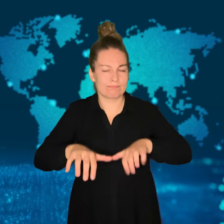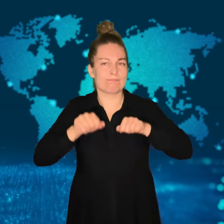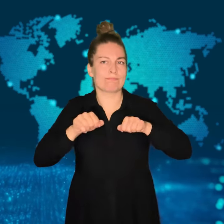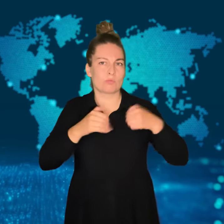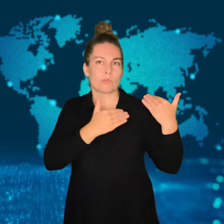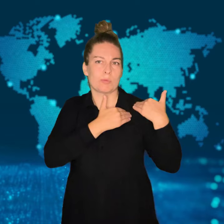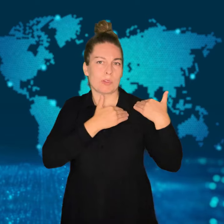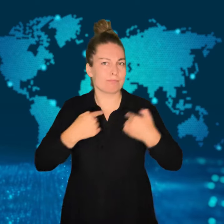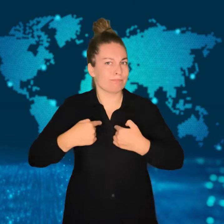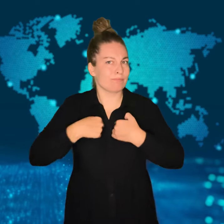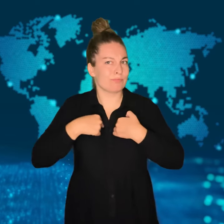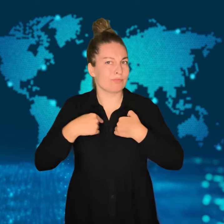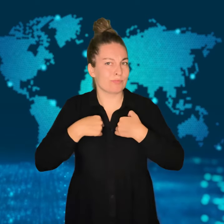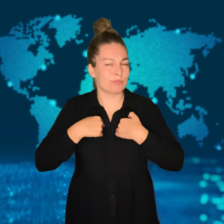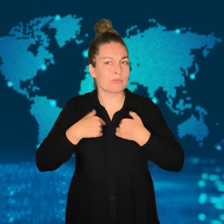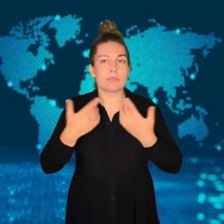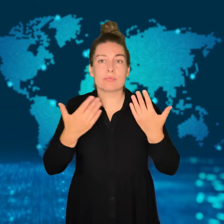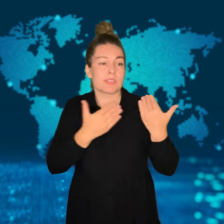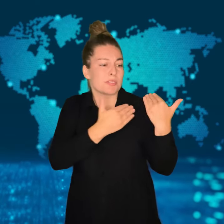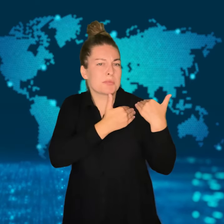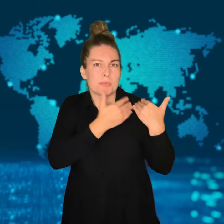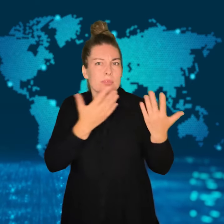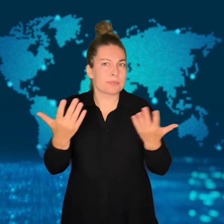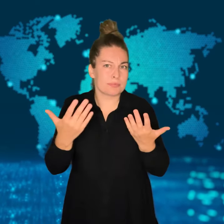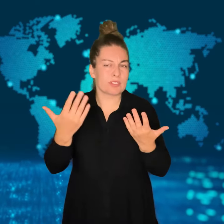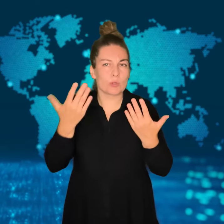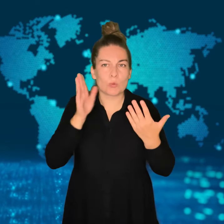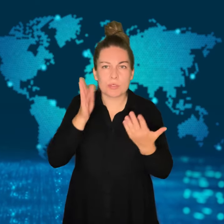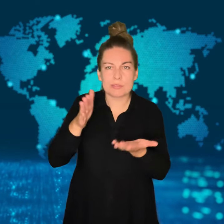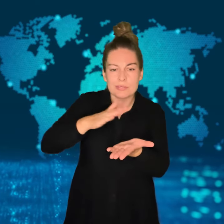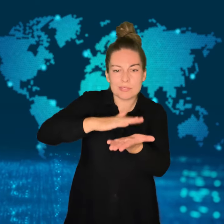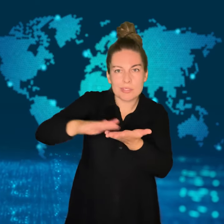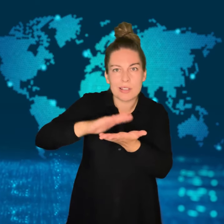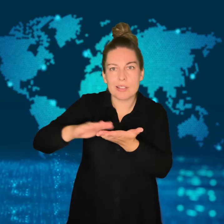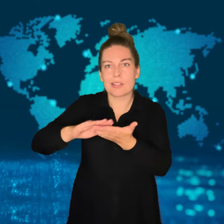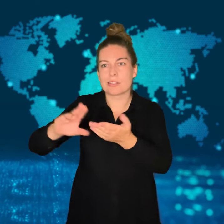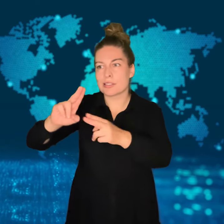Levira Distillery will take responsibility for the costs of